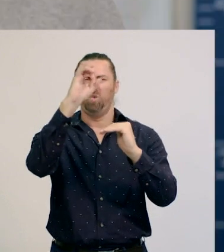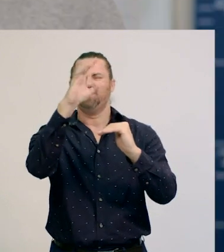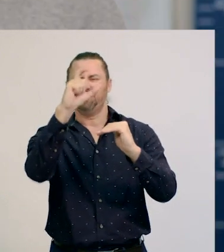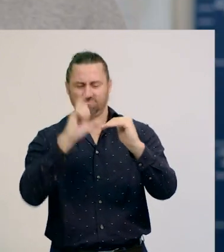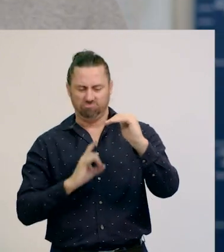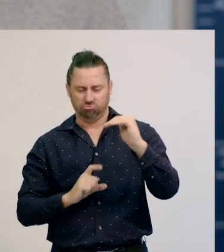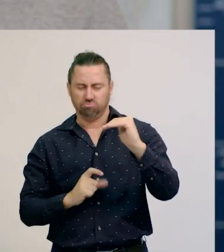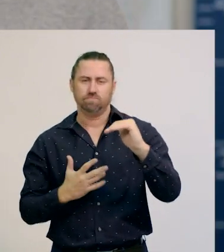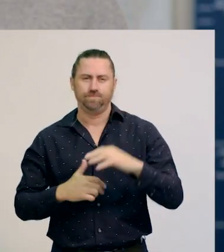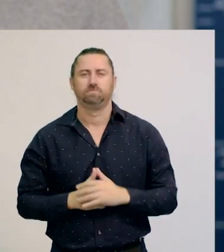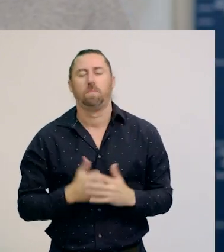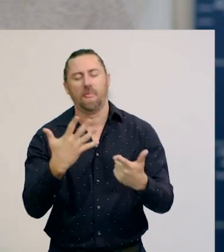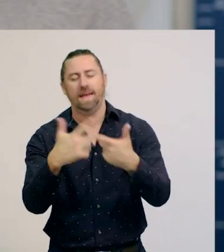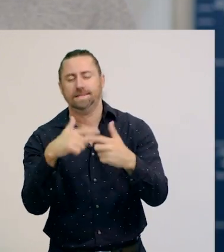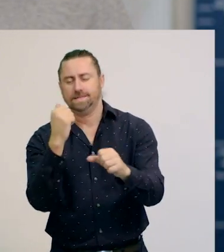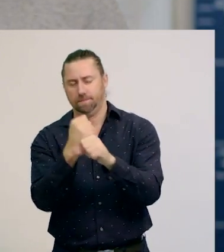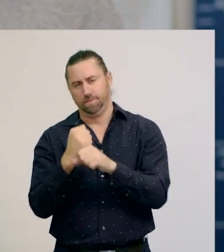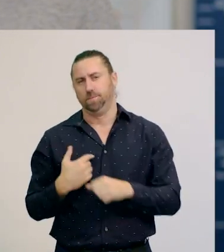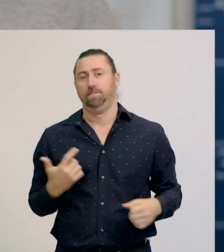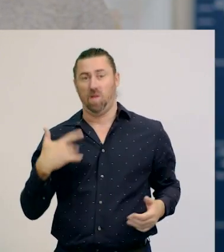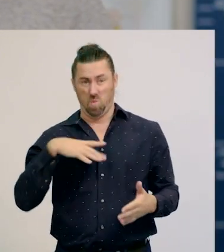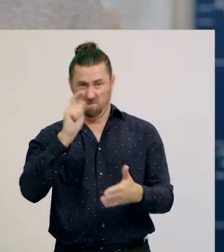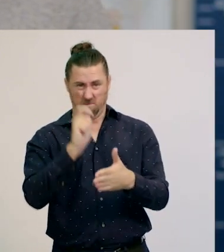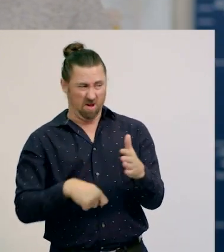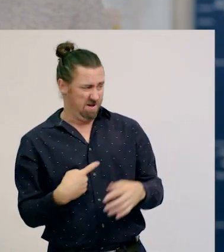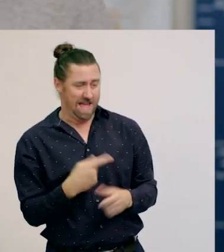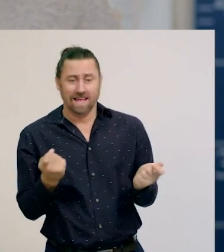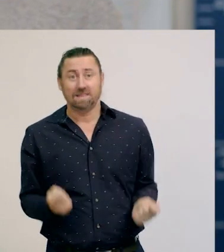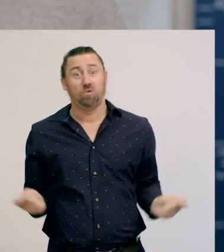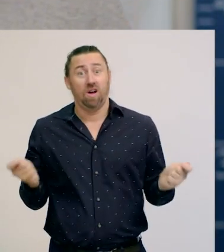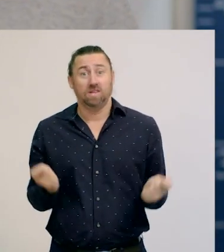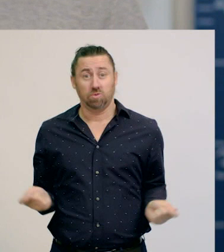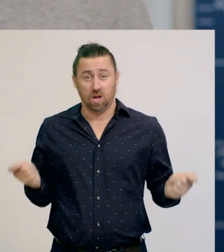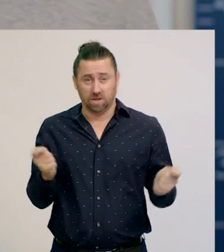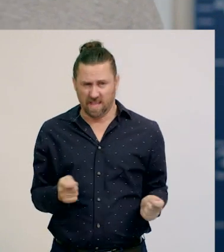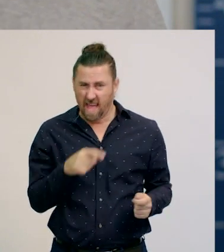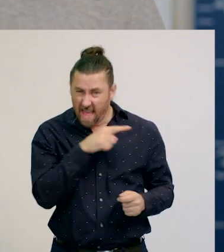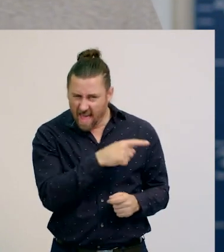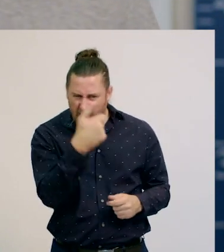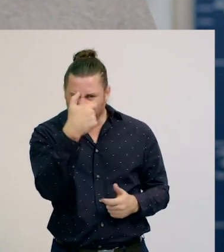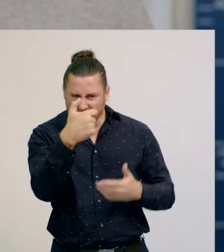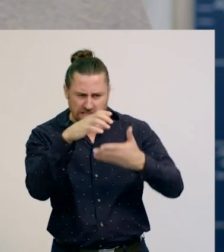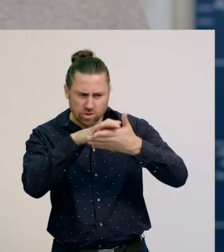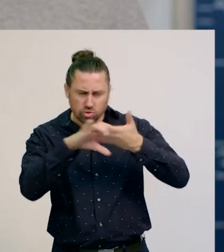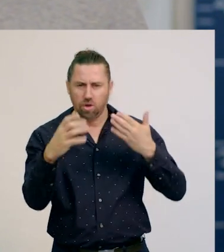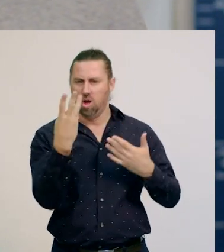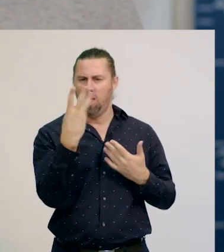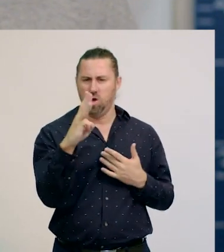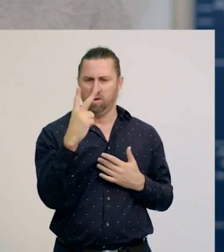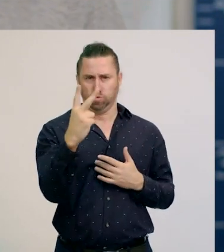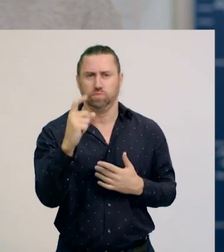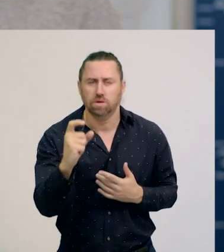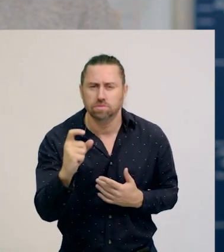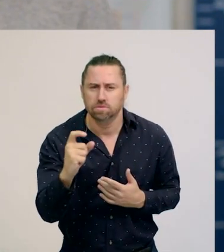For example, I'd really like to buy this skipping rope for $6 and 32c.